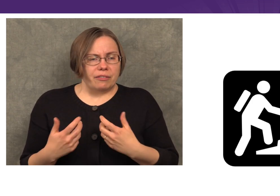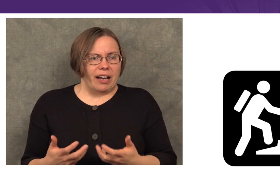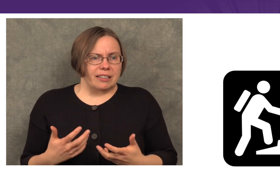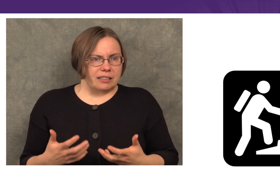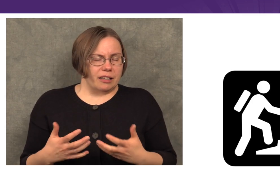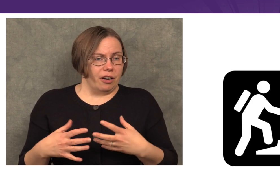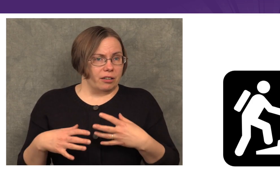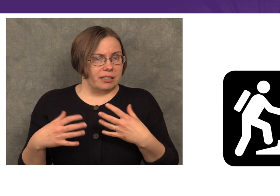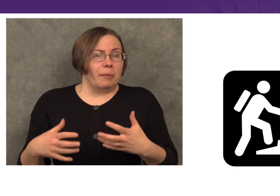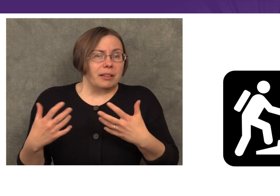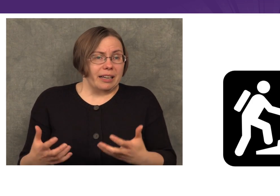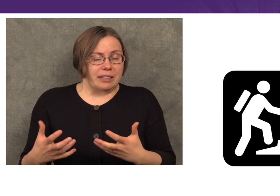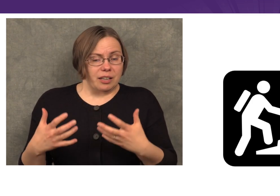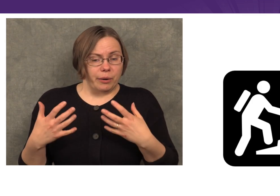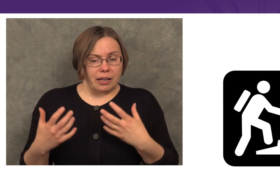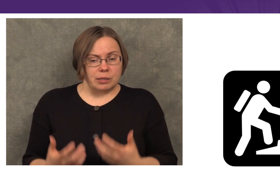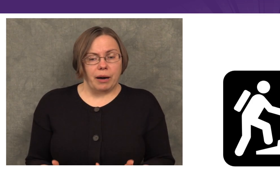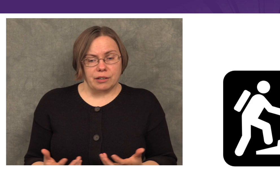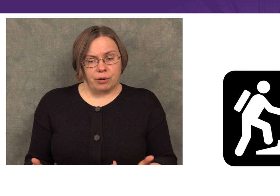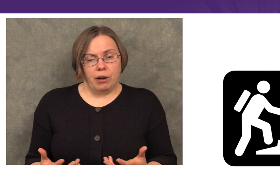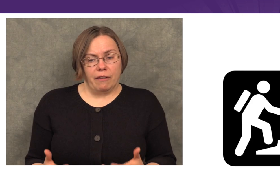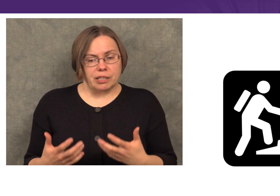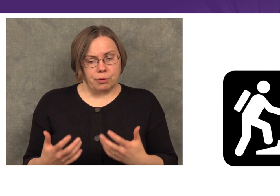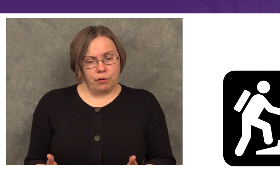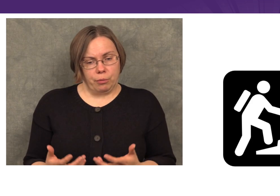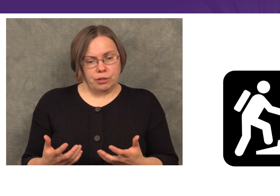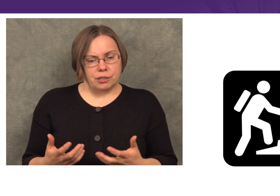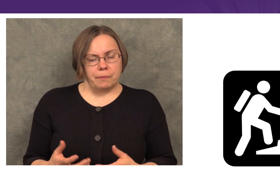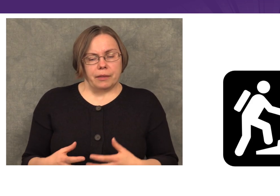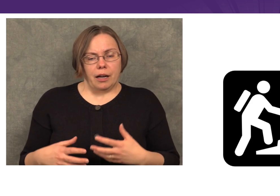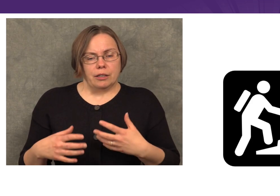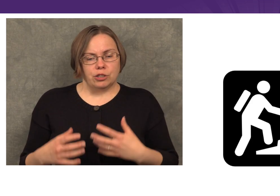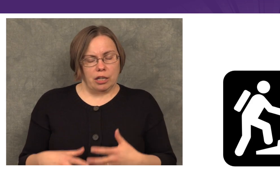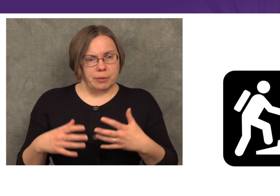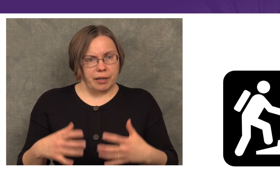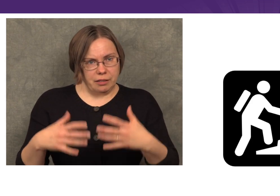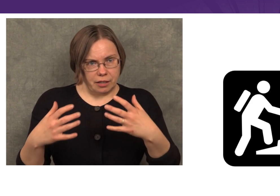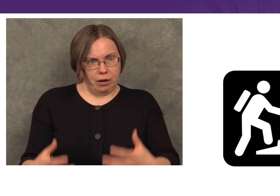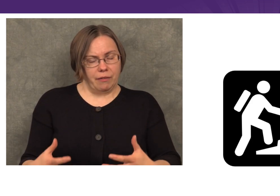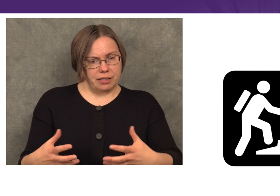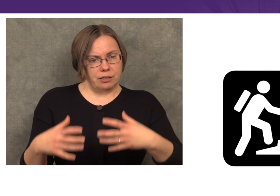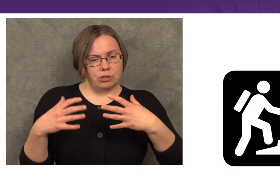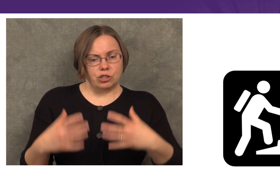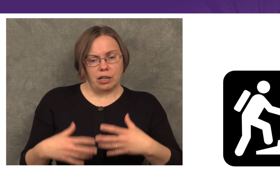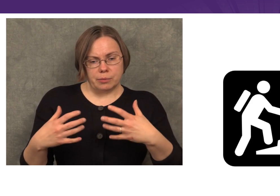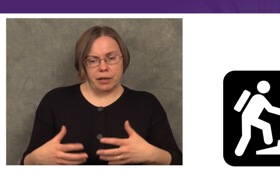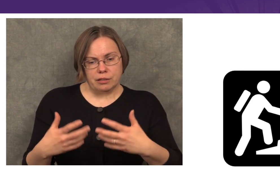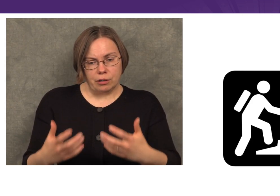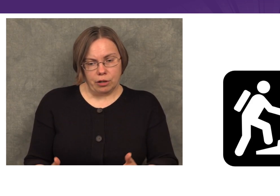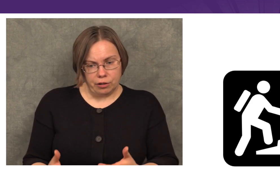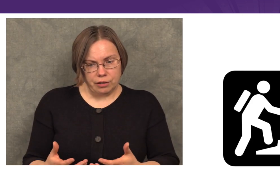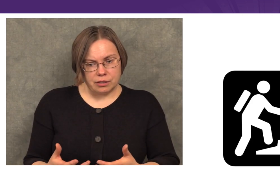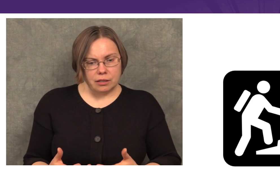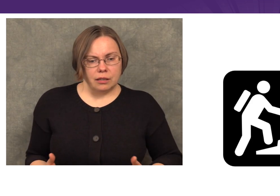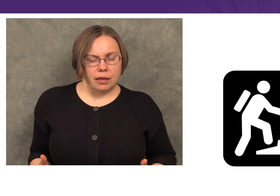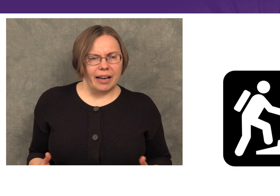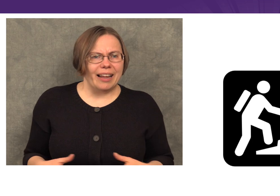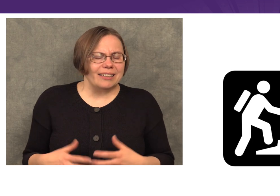but the fact is that there are some things that we expect from novice performers just because they’re novices, just because they’re learners.